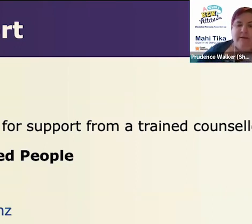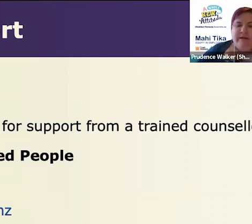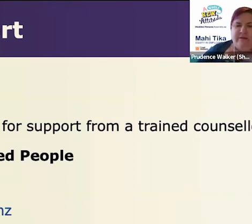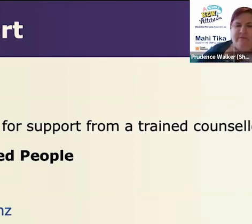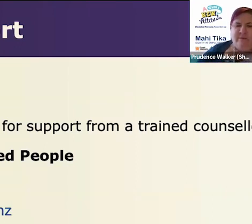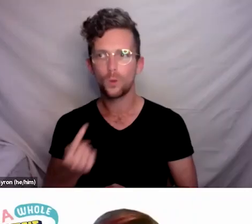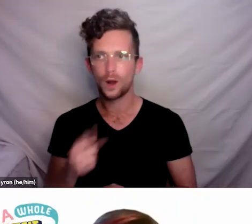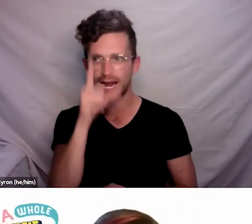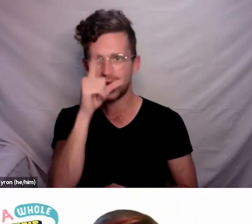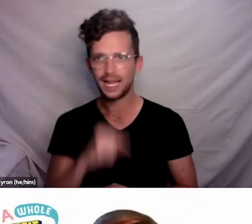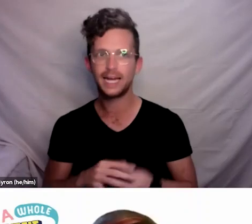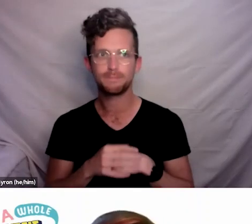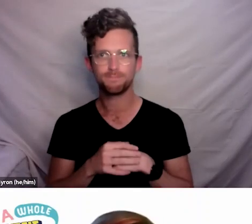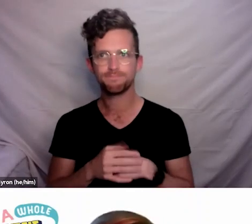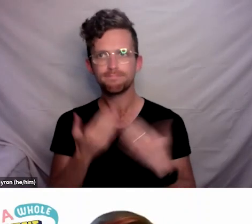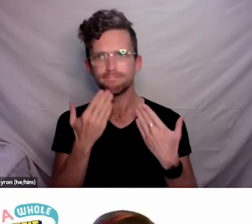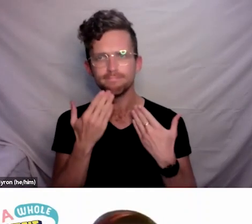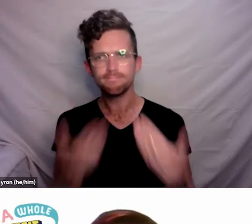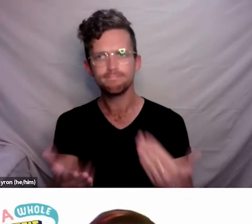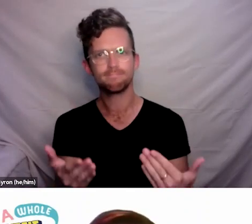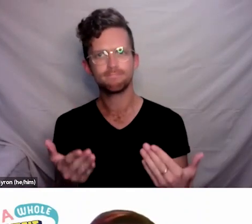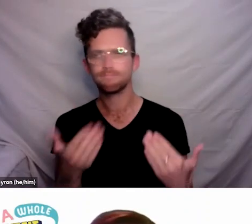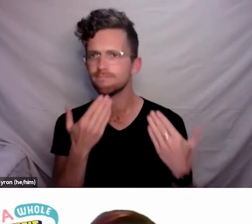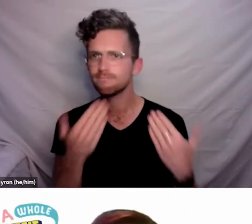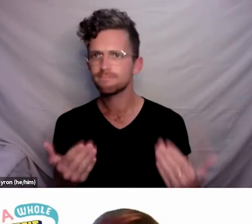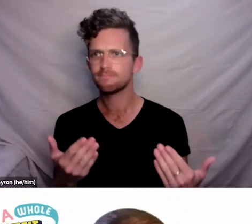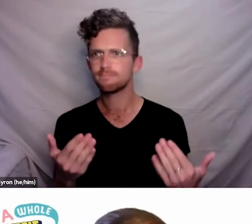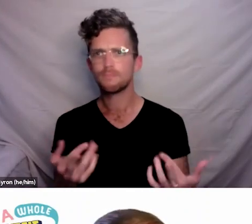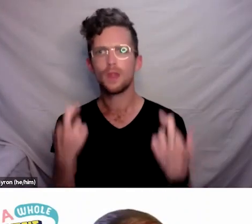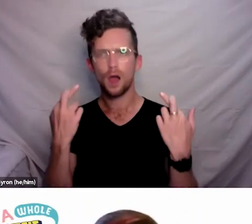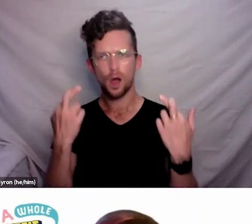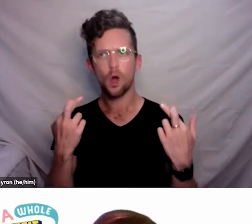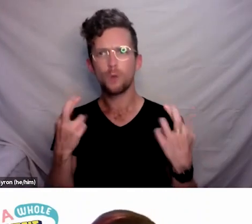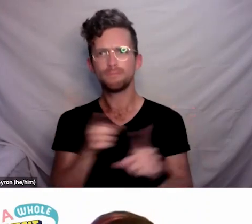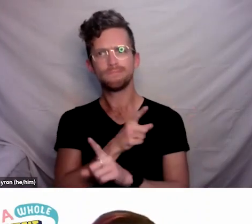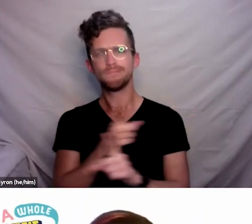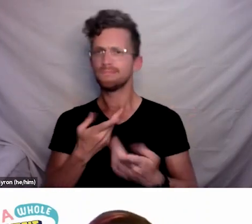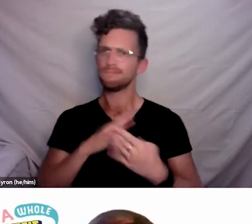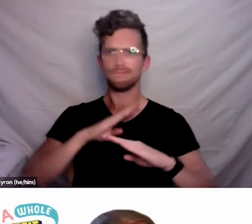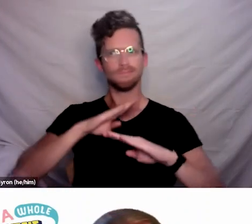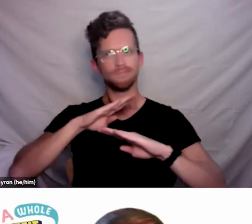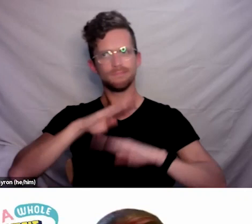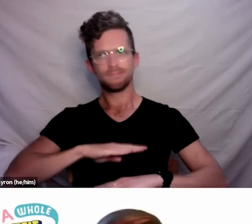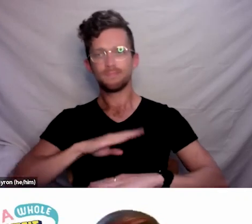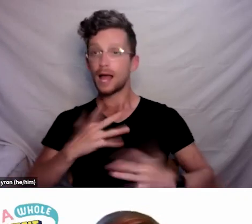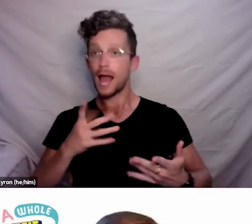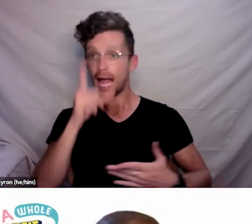Thank you for that. I hope people who needed to got a chance to take those down or get them from the chat,